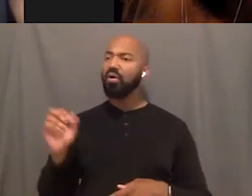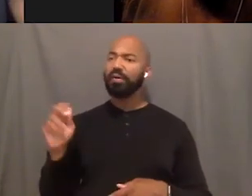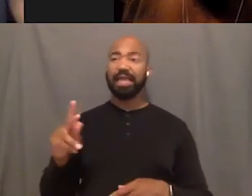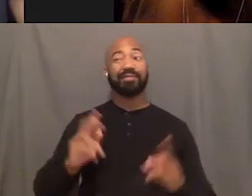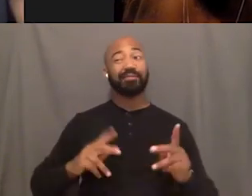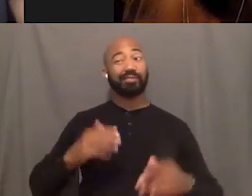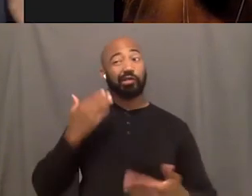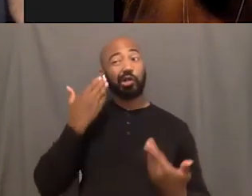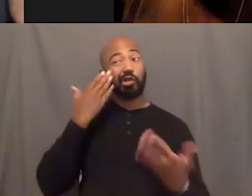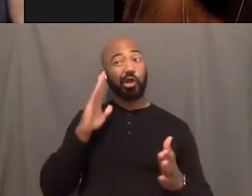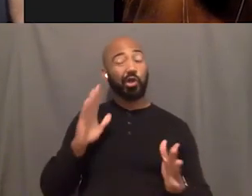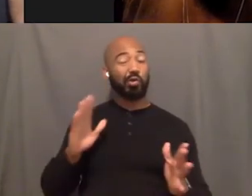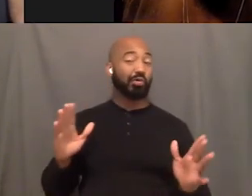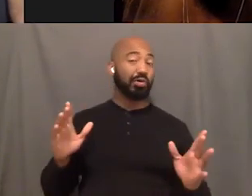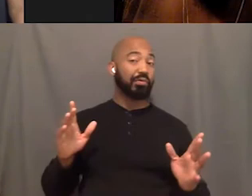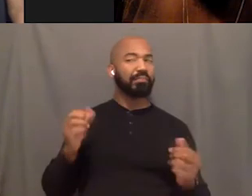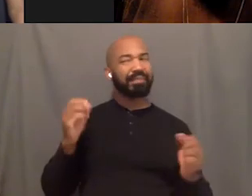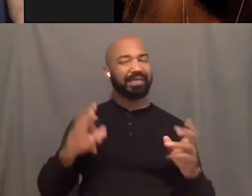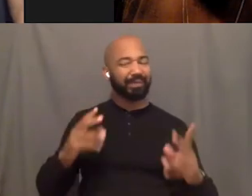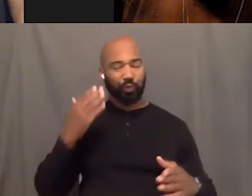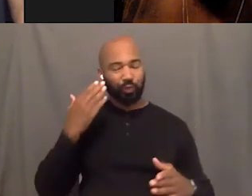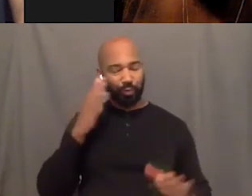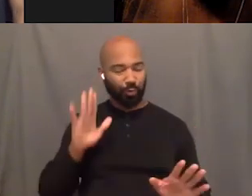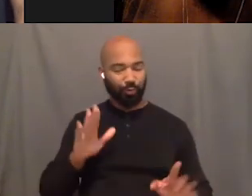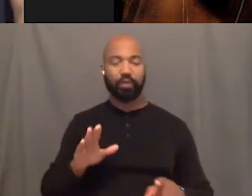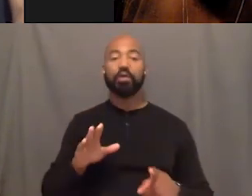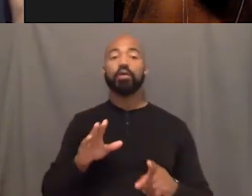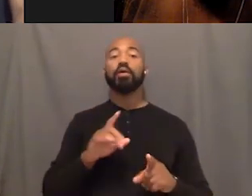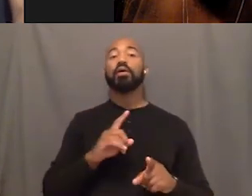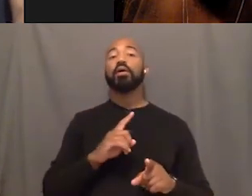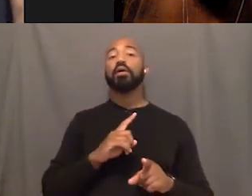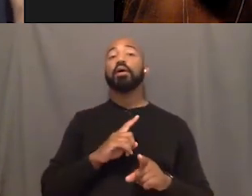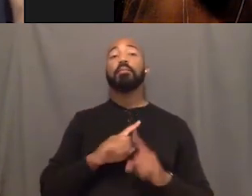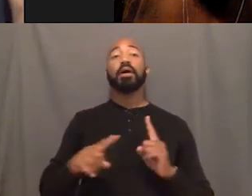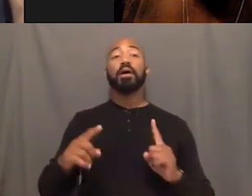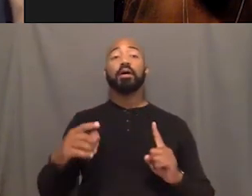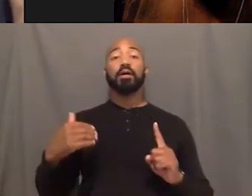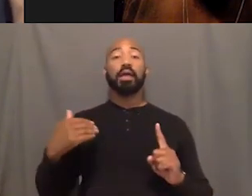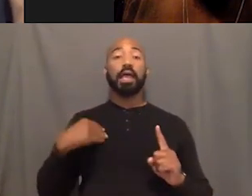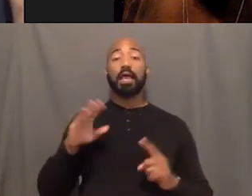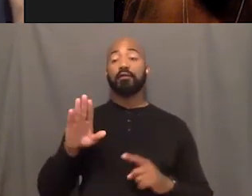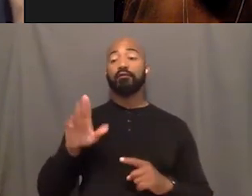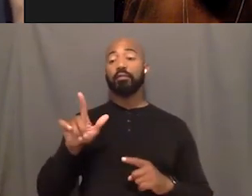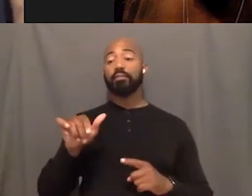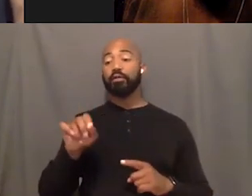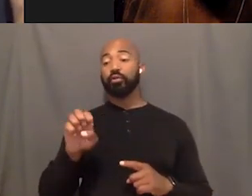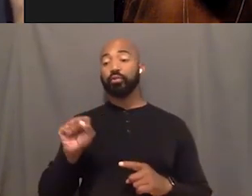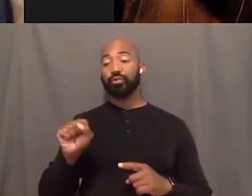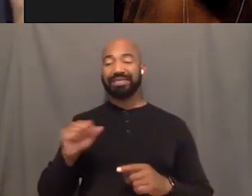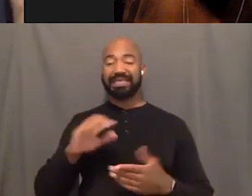A lot of people don't know but there is a blues singer from Wisconsin and she's known as Wisconsin Queen of Blues.